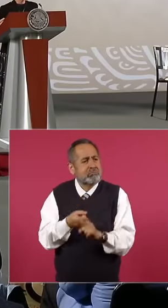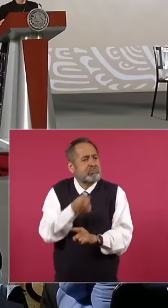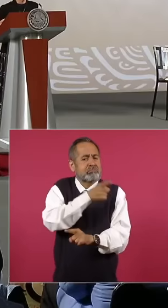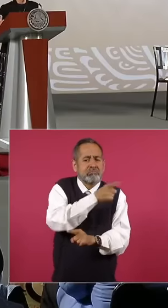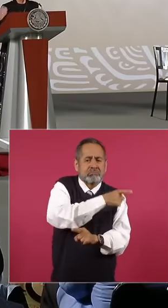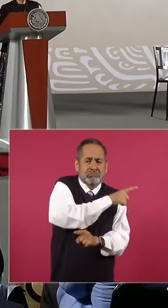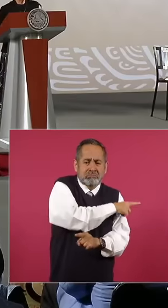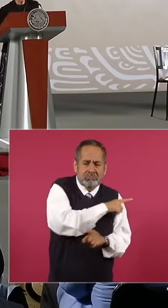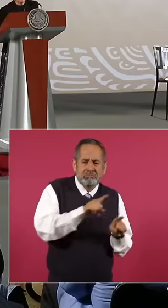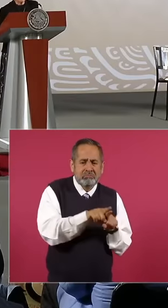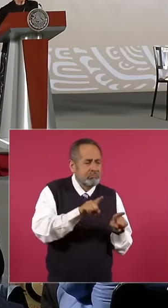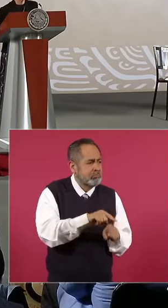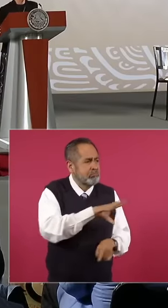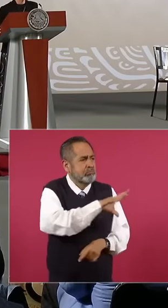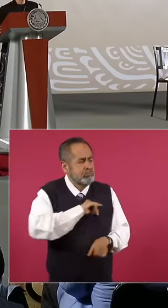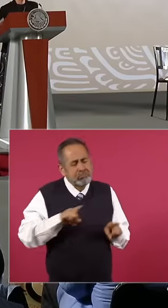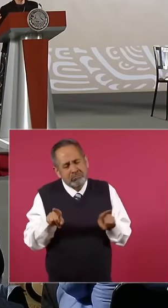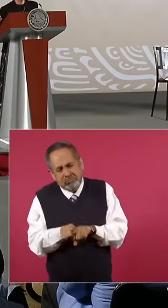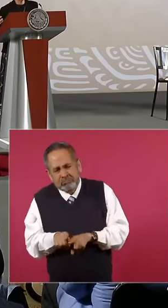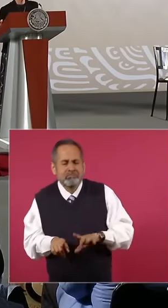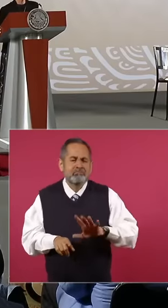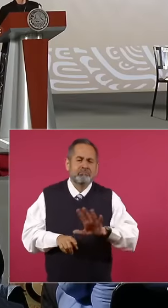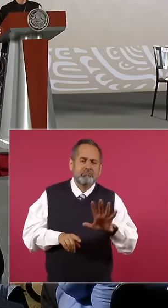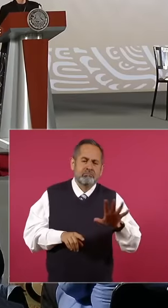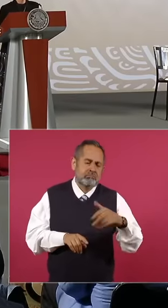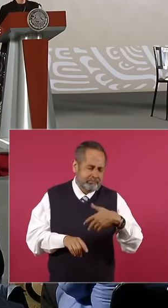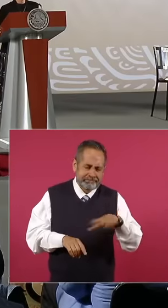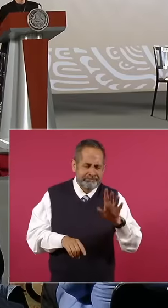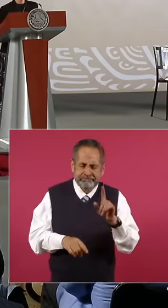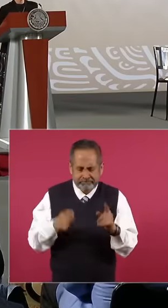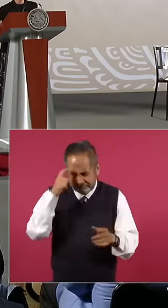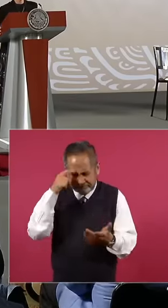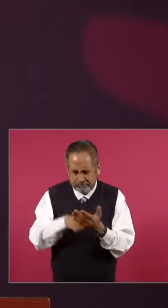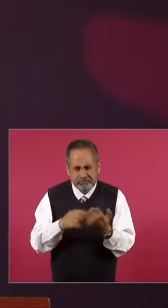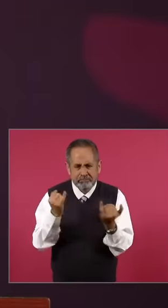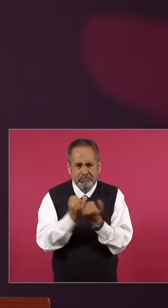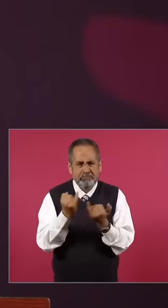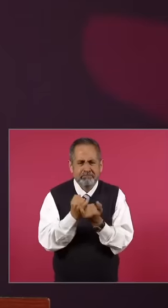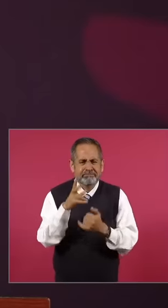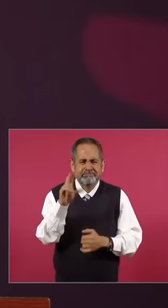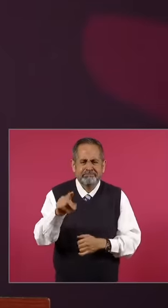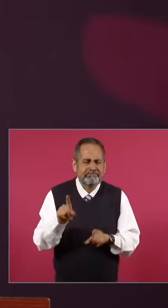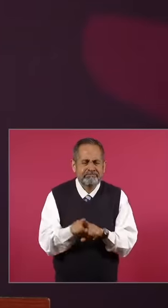or could precede me at that time because it was May and the election was in July and with that I was